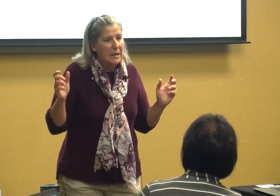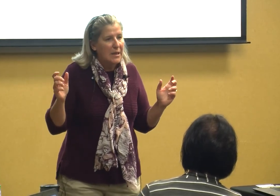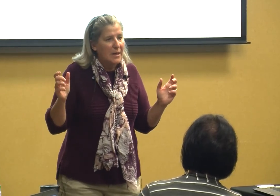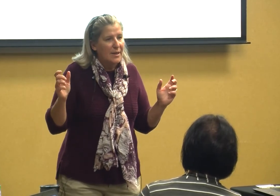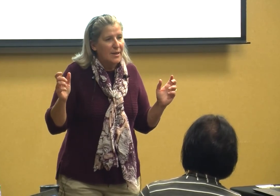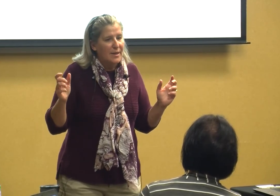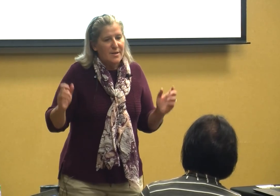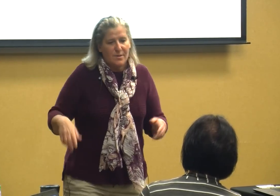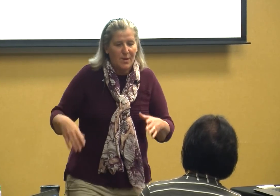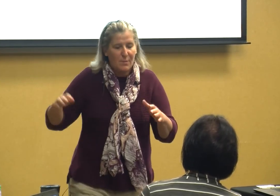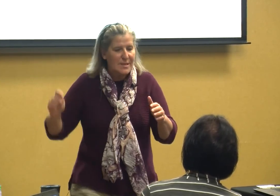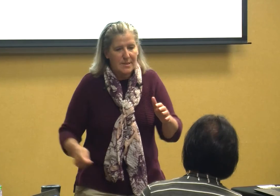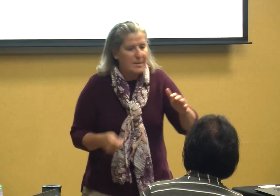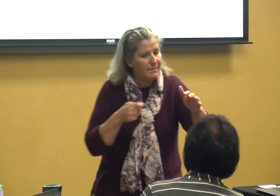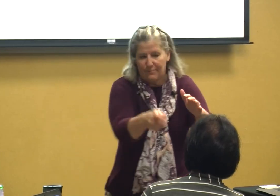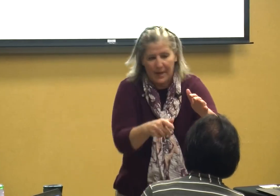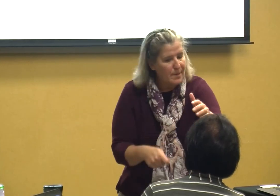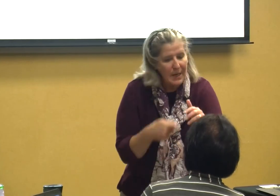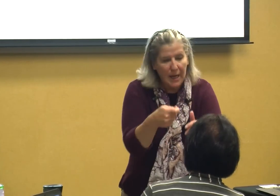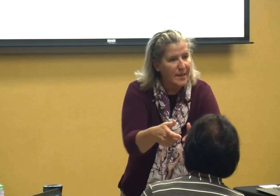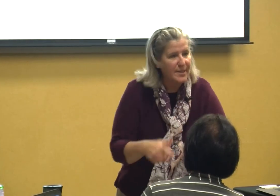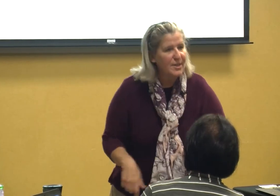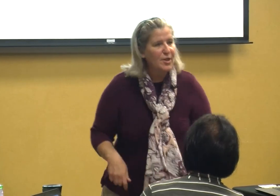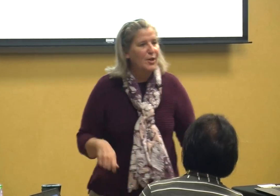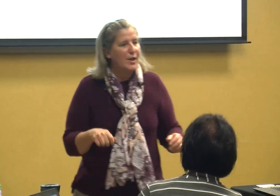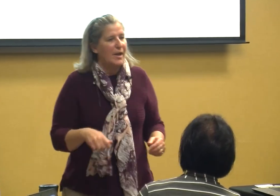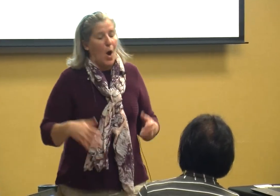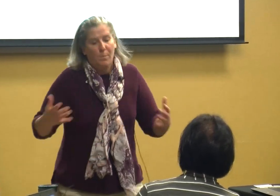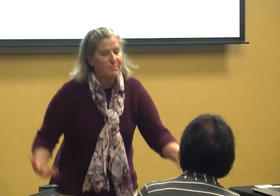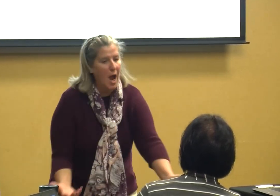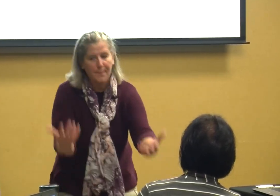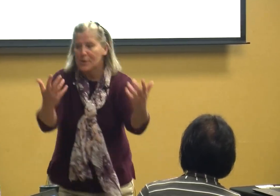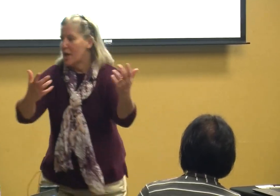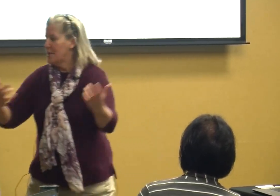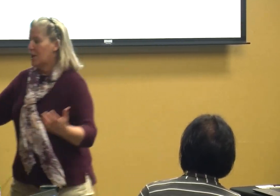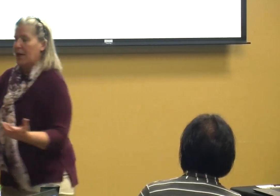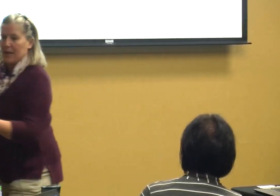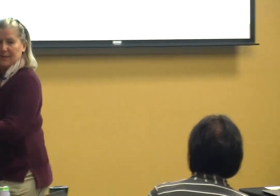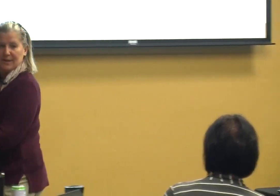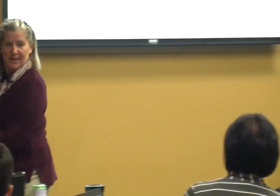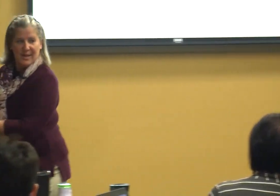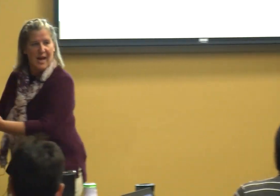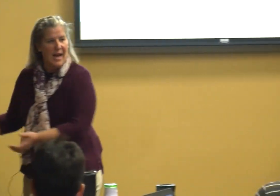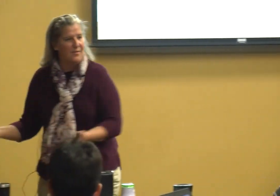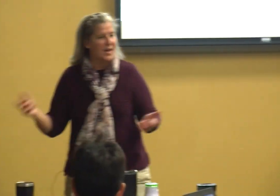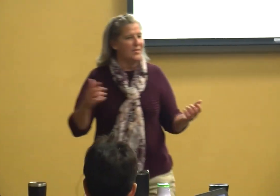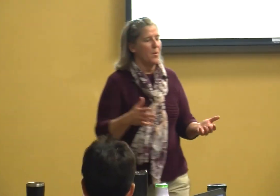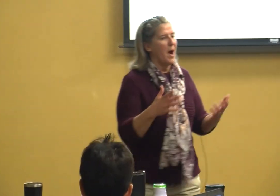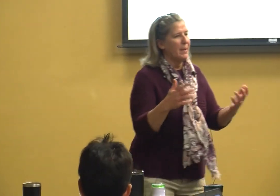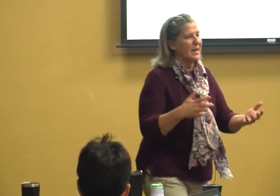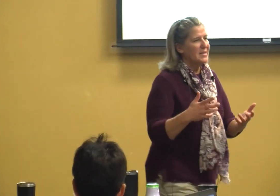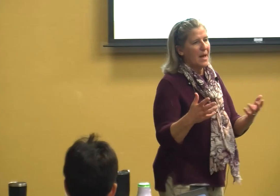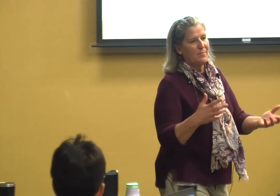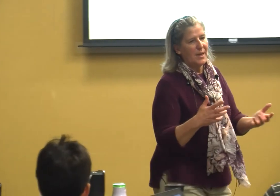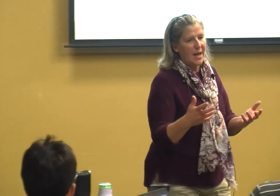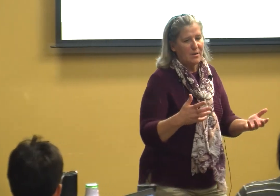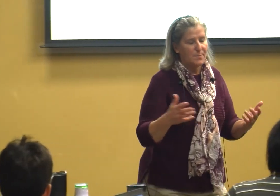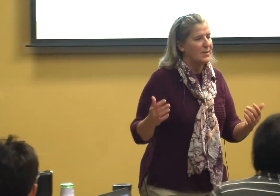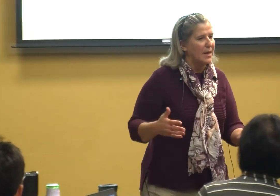then we feed them again Oh diaper change again and then there might be something else but then